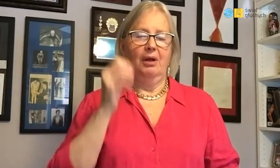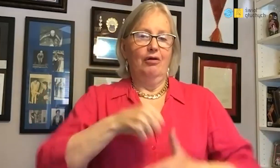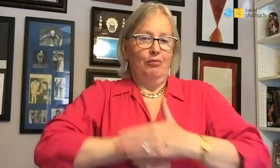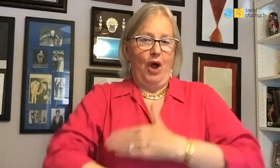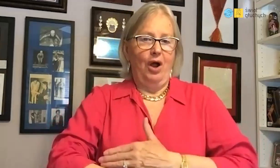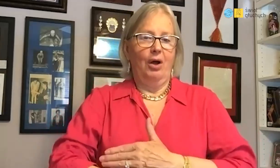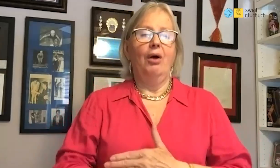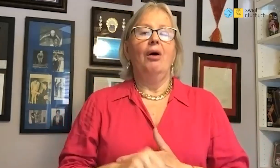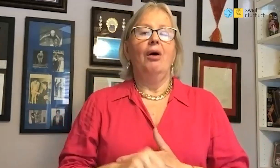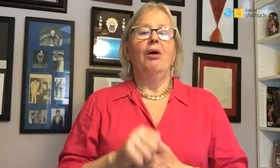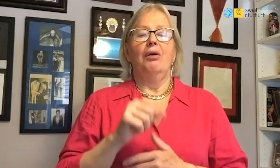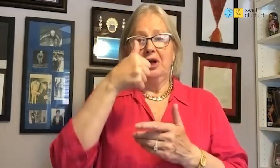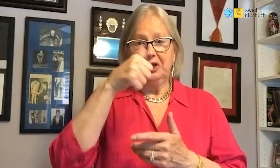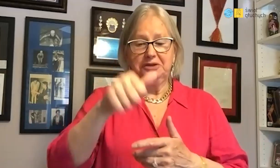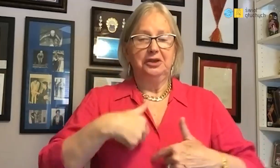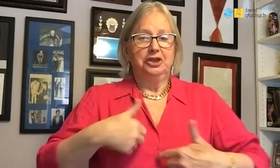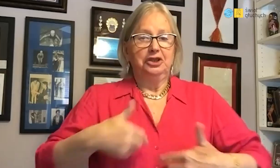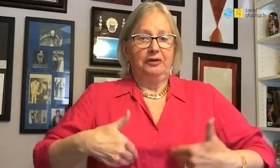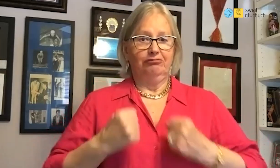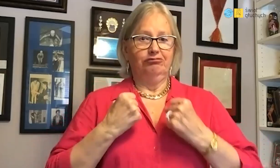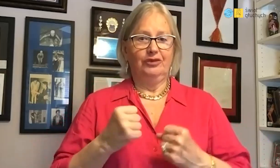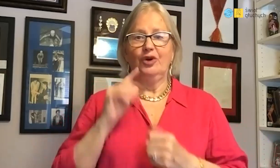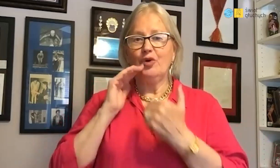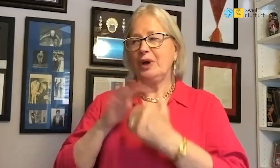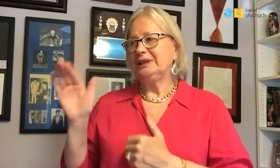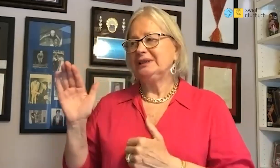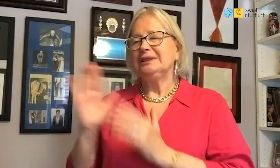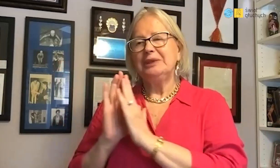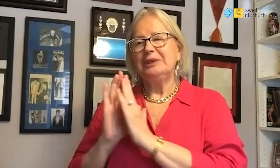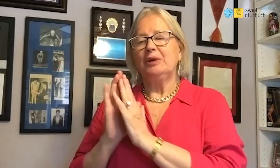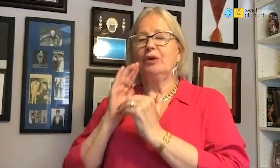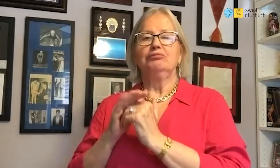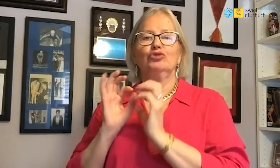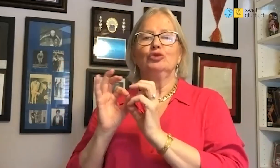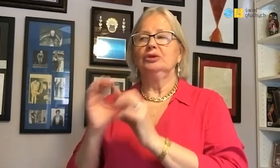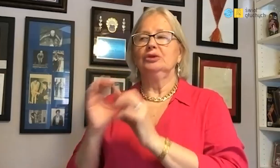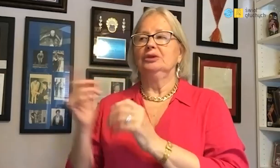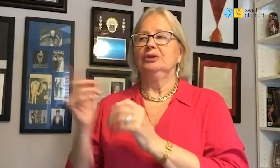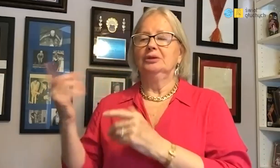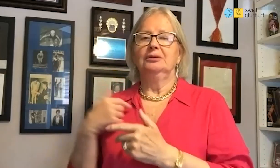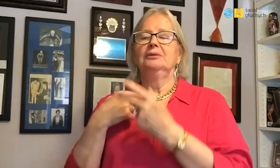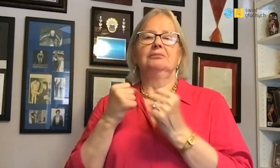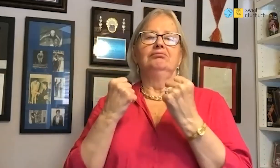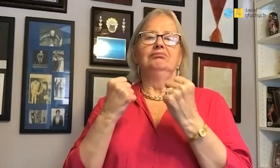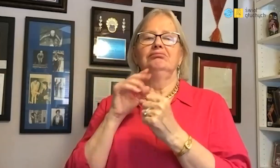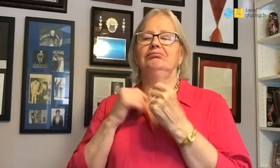A week after birth, when I felt at I went to the trainer with my husband,